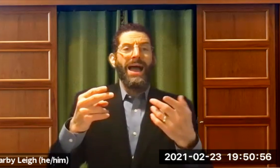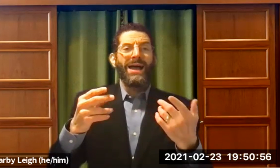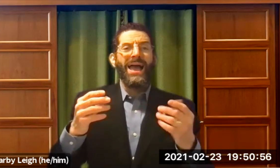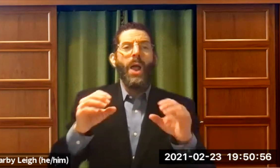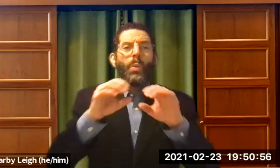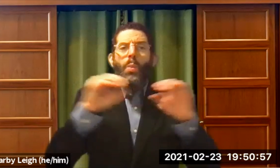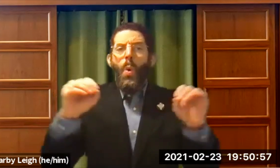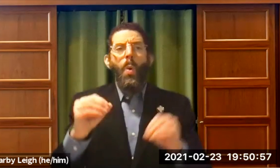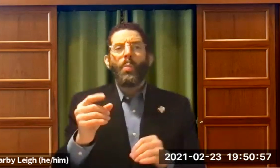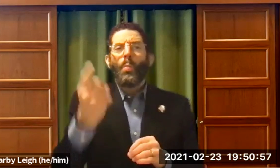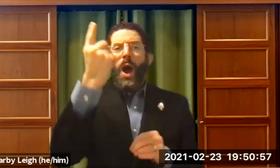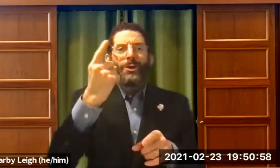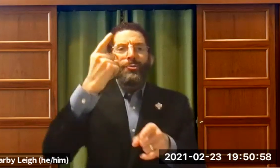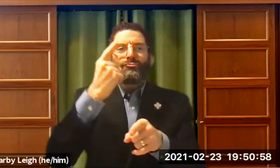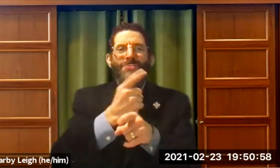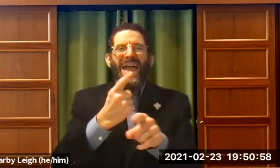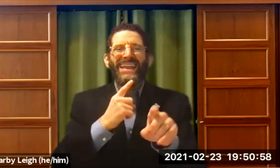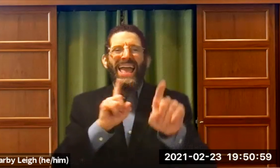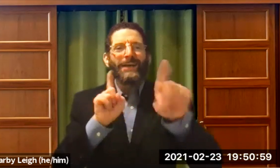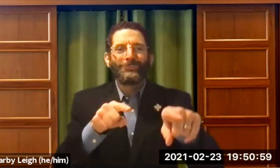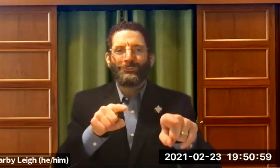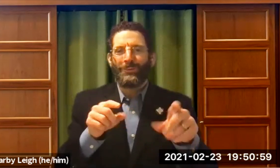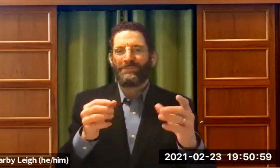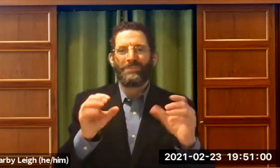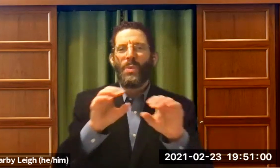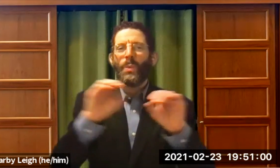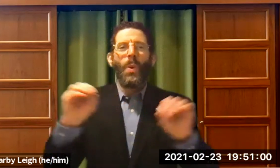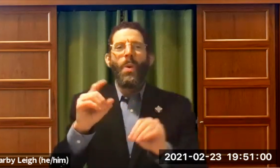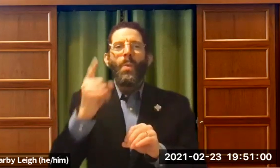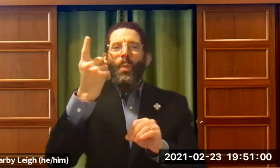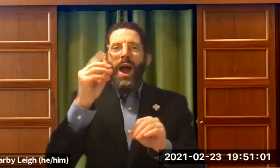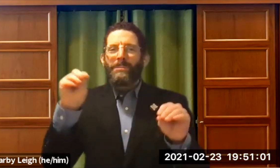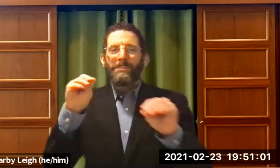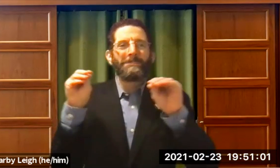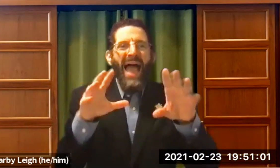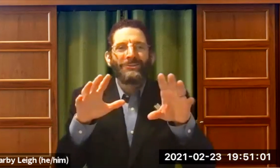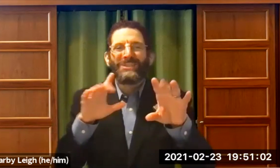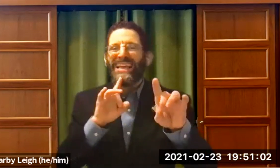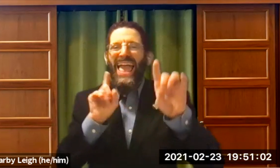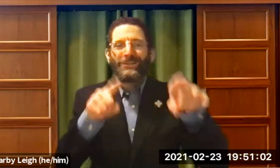There is no one right answer. There's